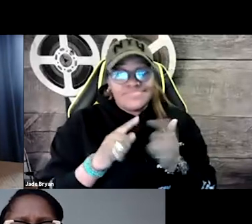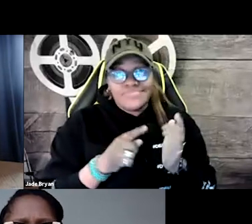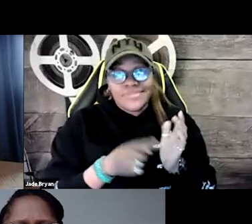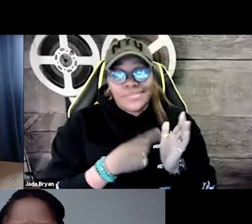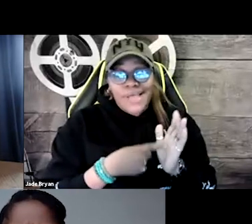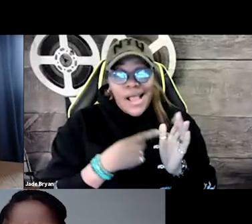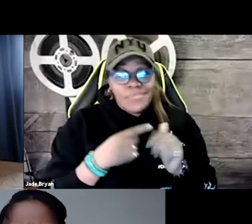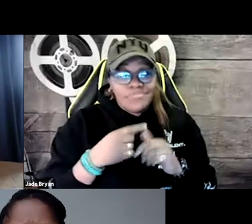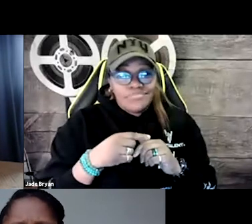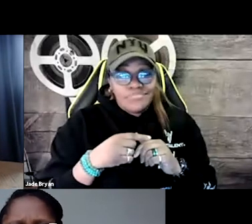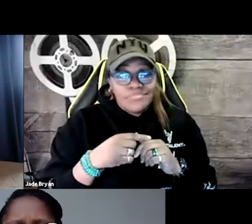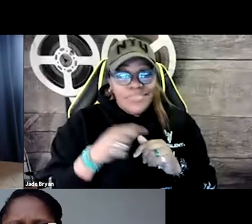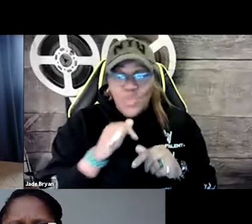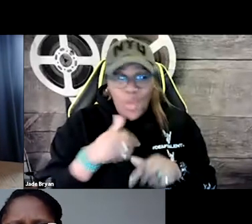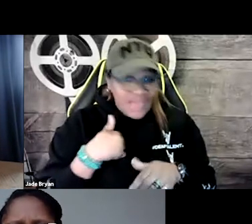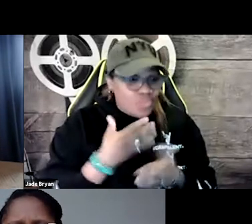a lot of artists